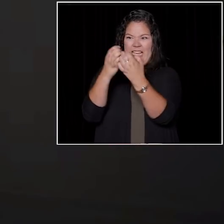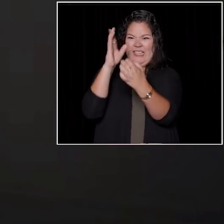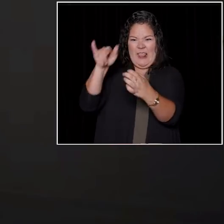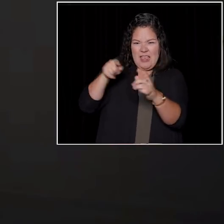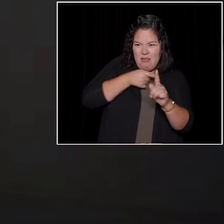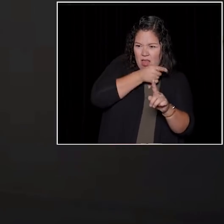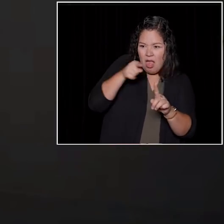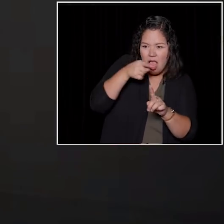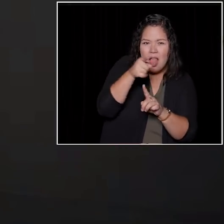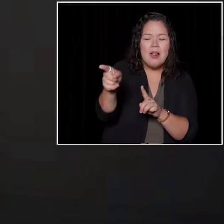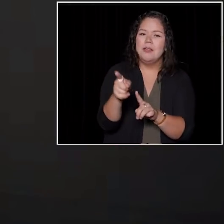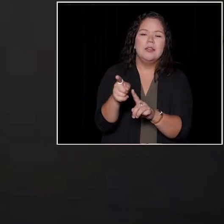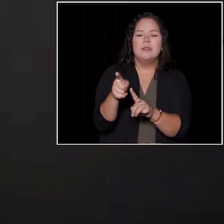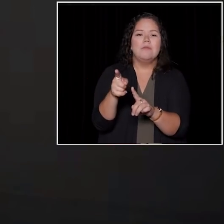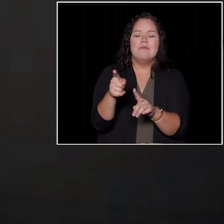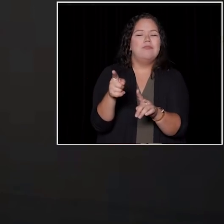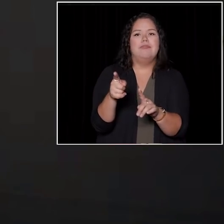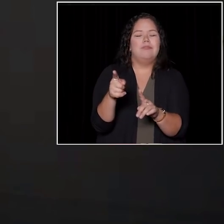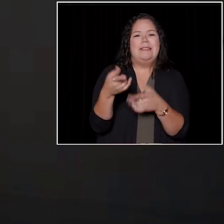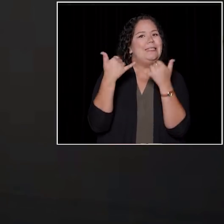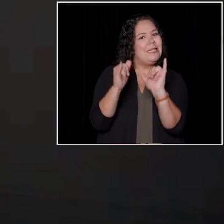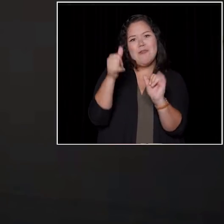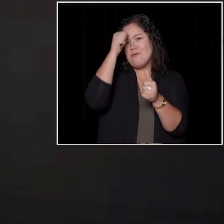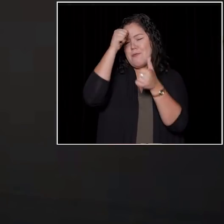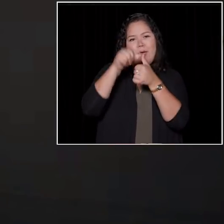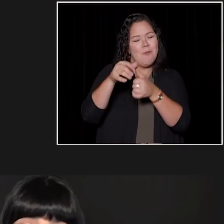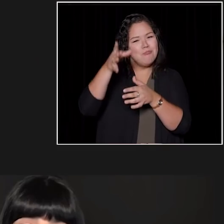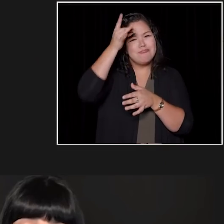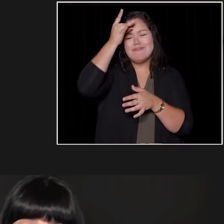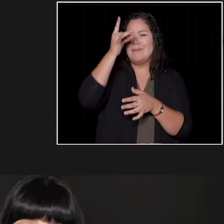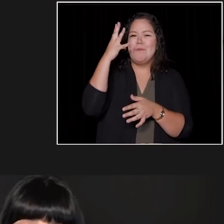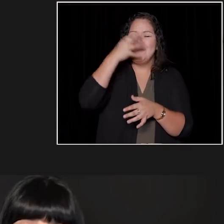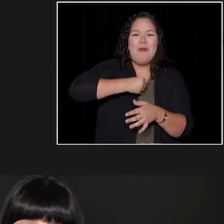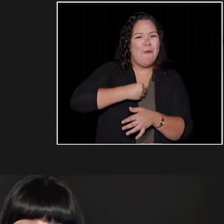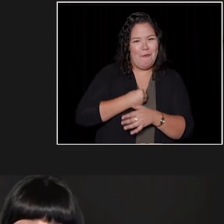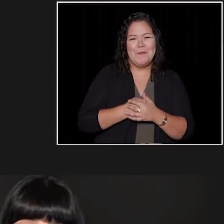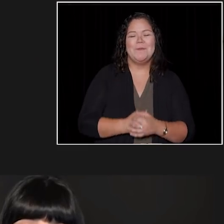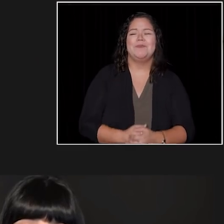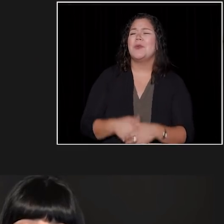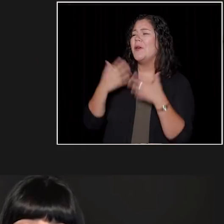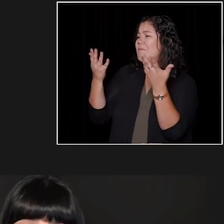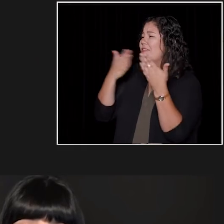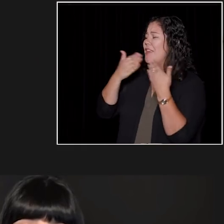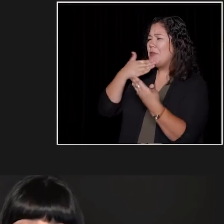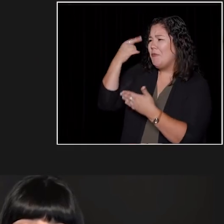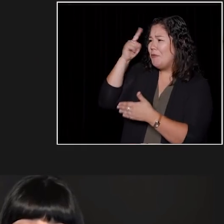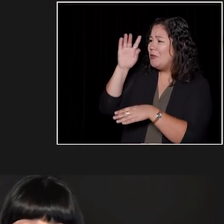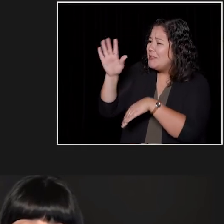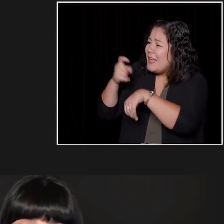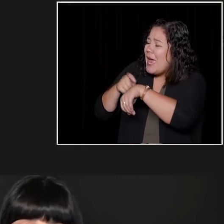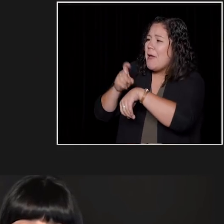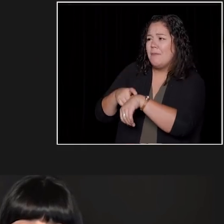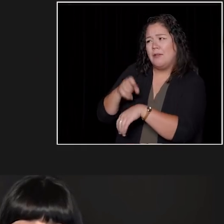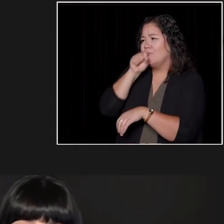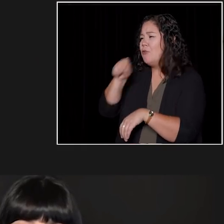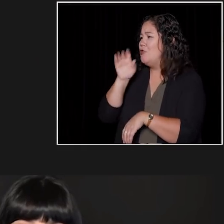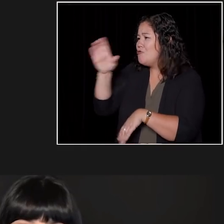It's so beautiful and nostalgic. Well, thank you so much for your time today, Hannah. We love you, we love Cece,